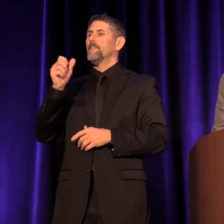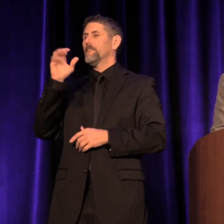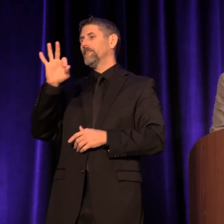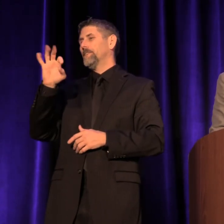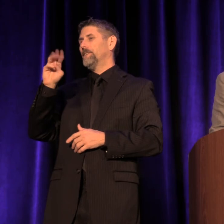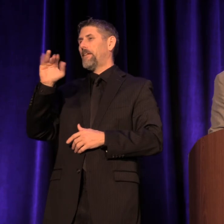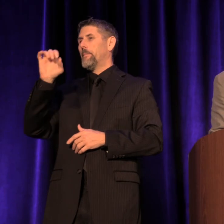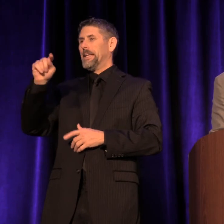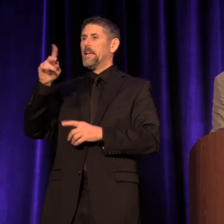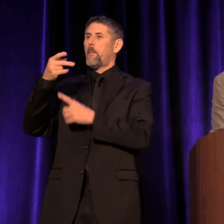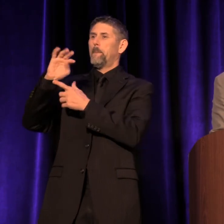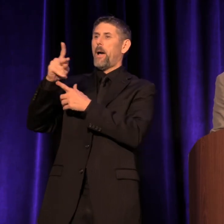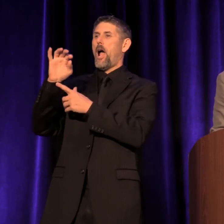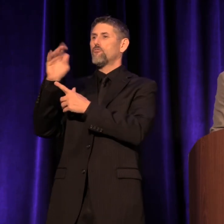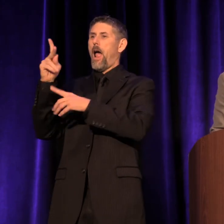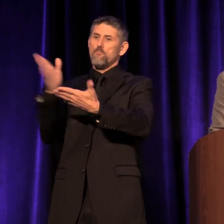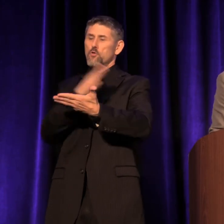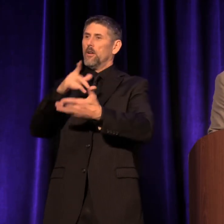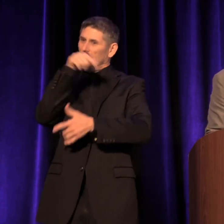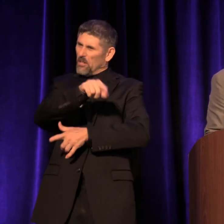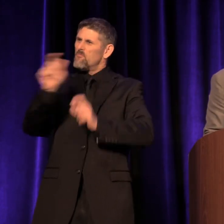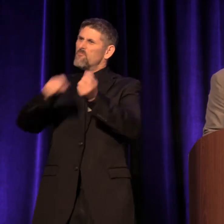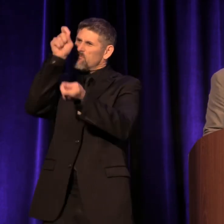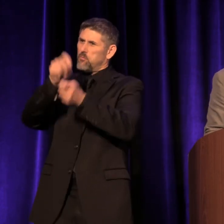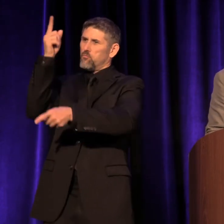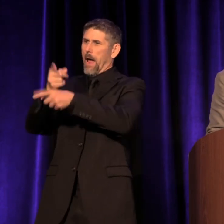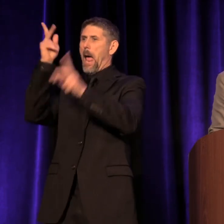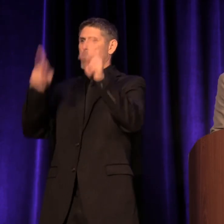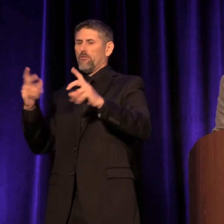was exactly the person who should be running the Children's Theater.